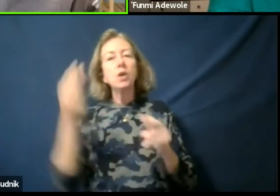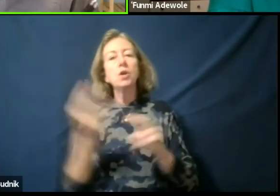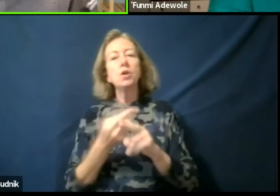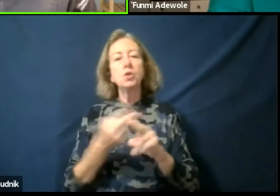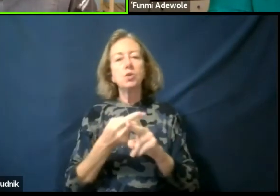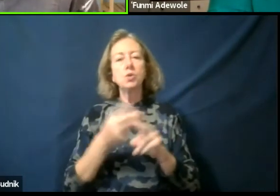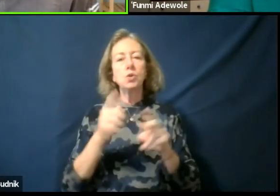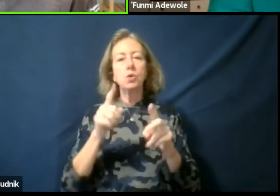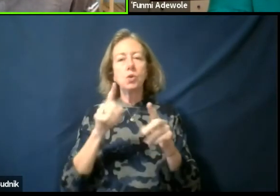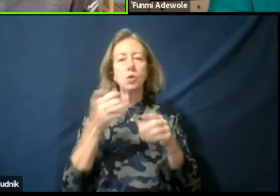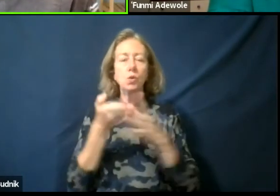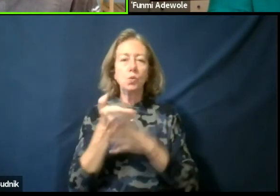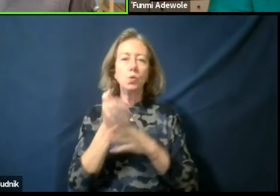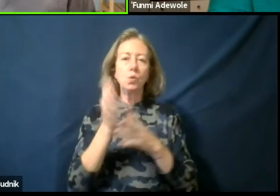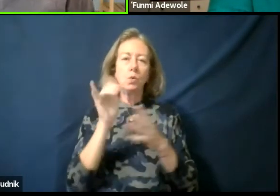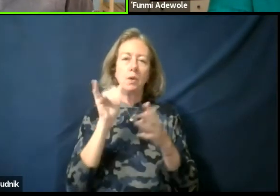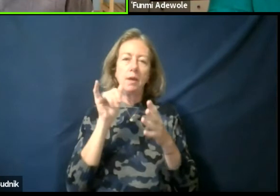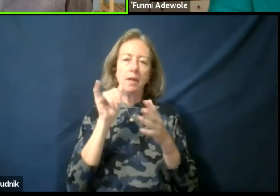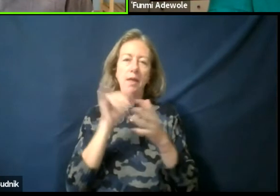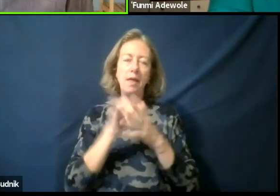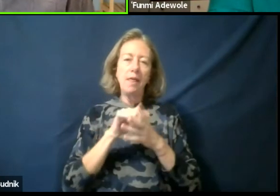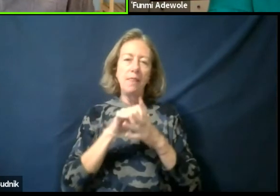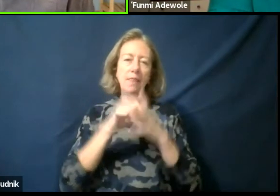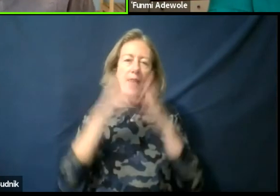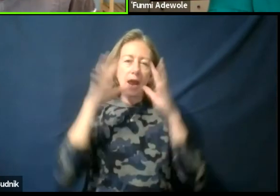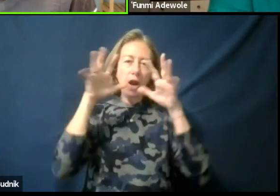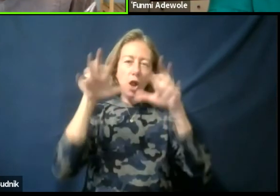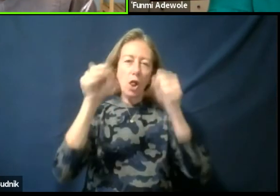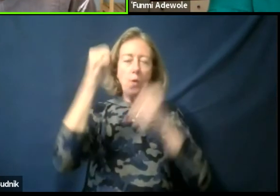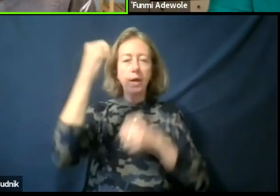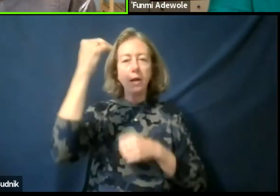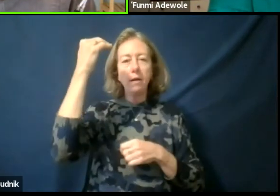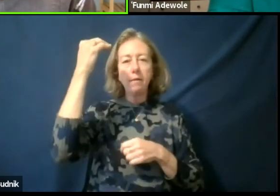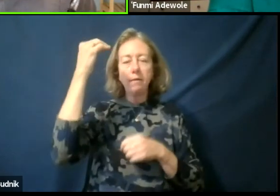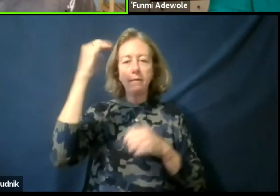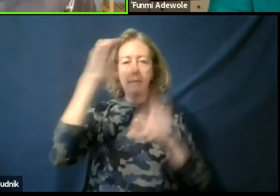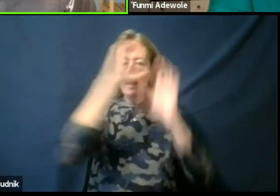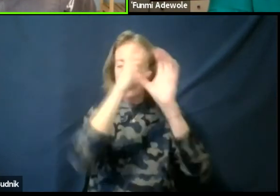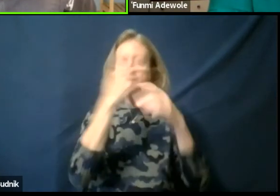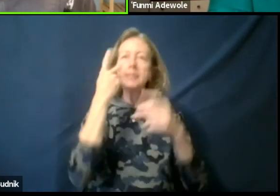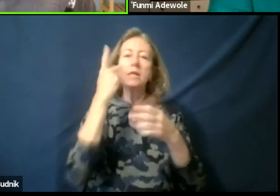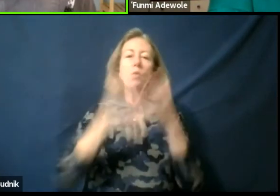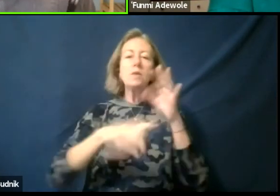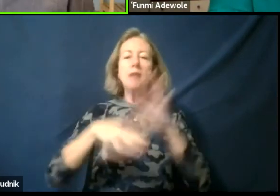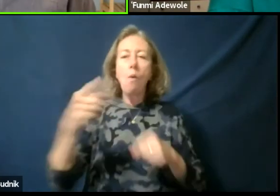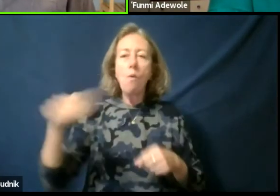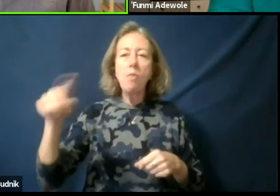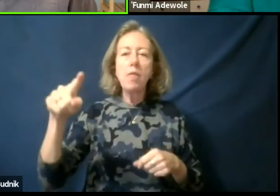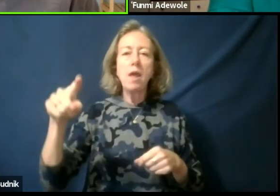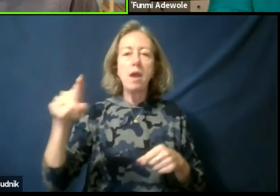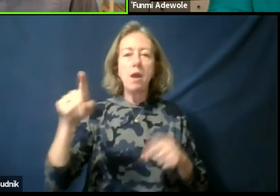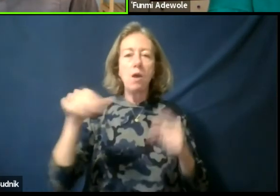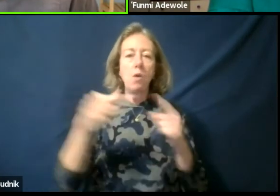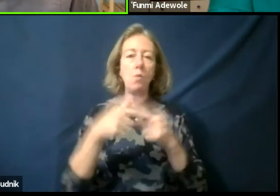to kind of ask ourselves what are other questions that are out there, when we are devising together